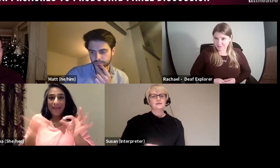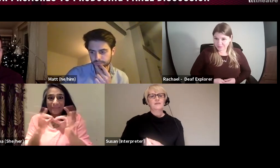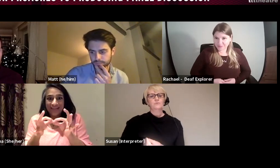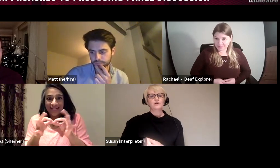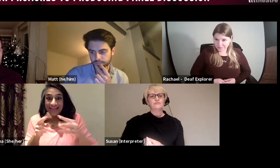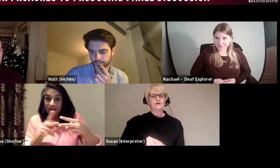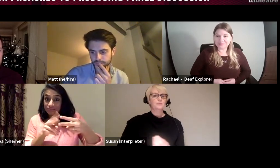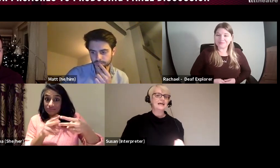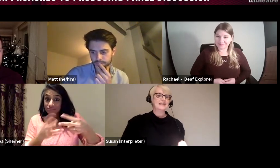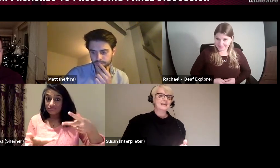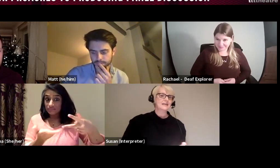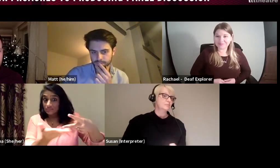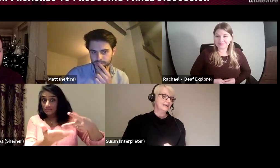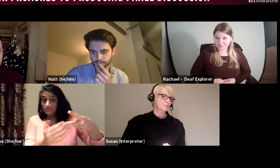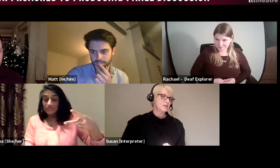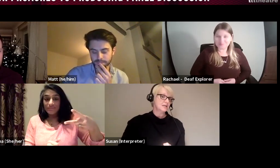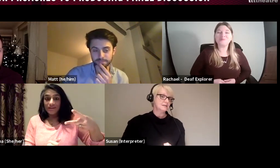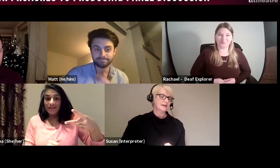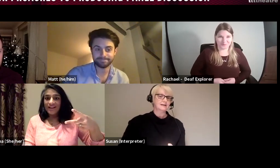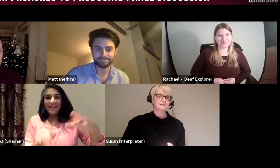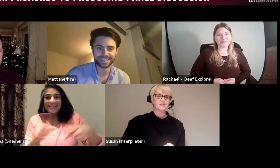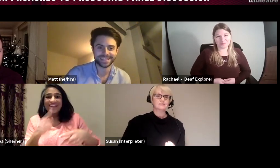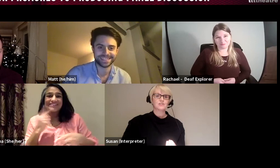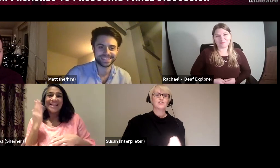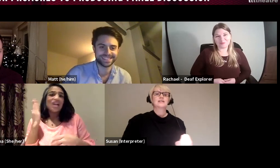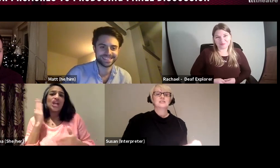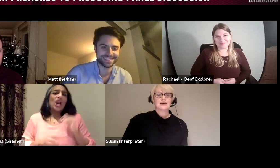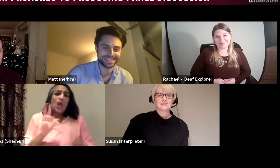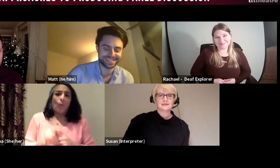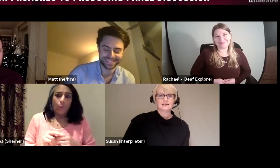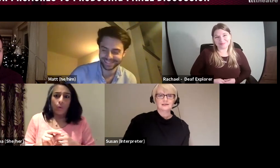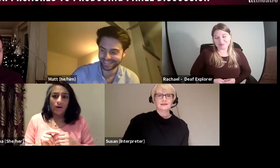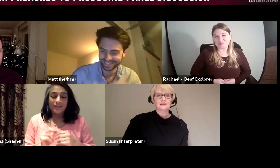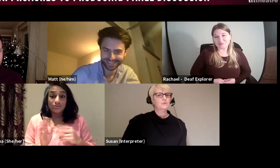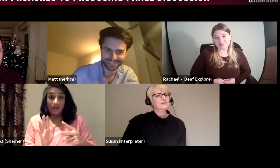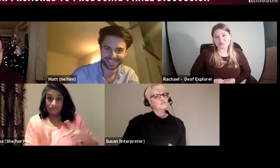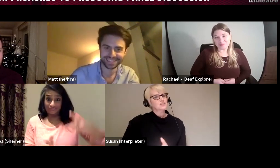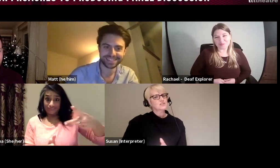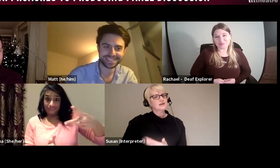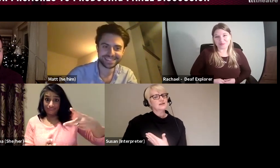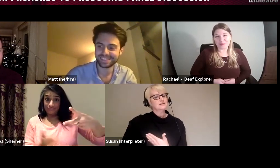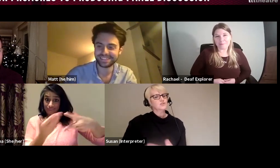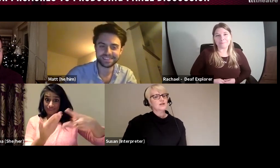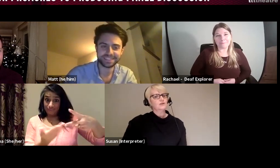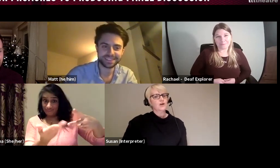Matt would offer plan A and plan B and suggest that. He would never just say a straight no,